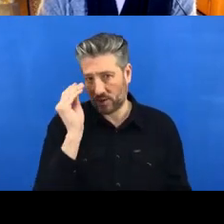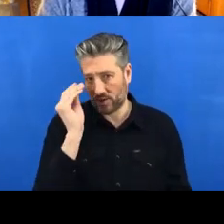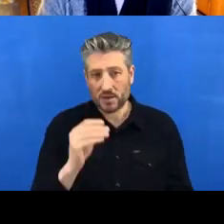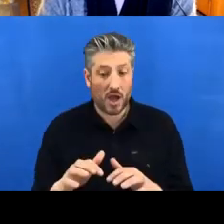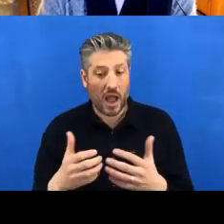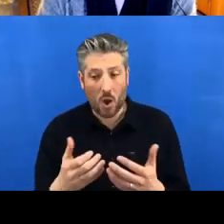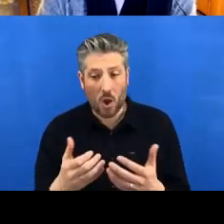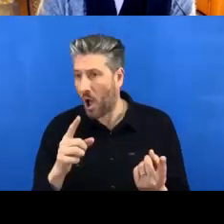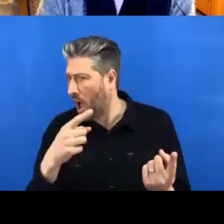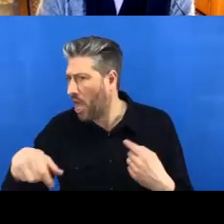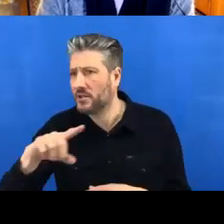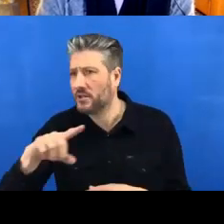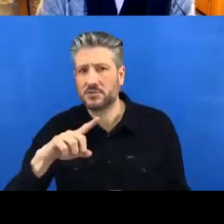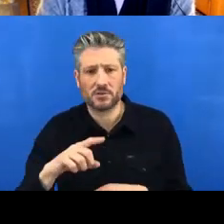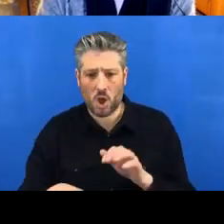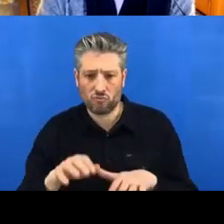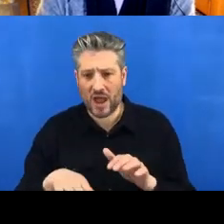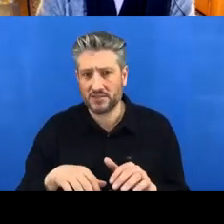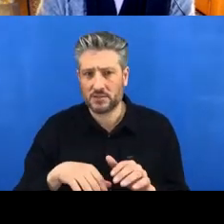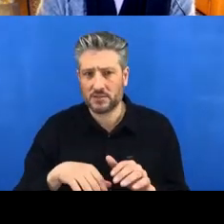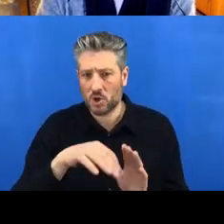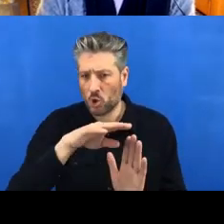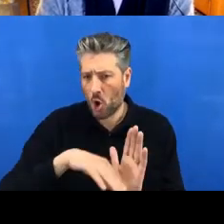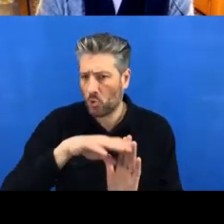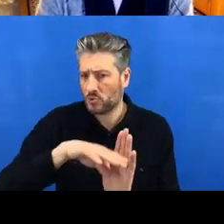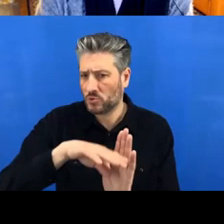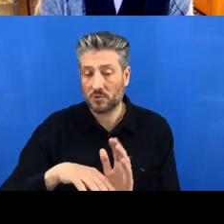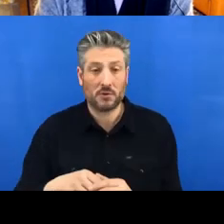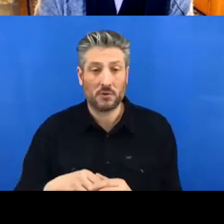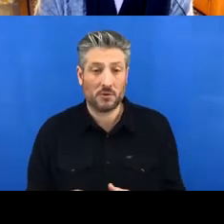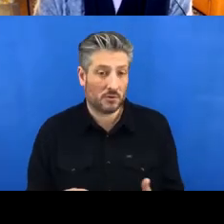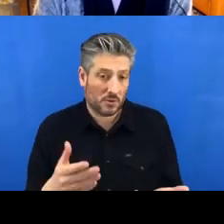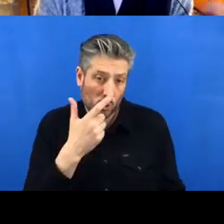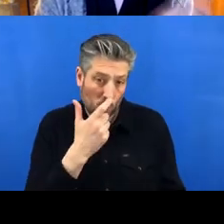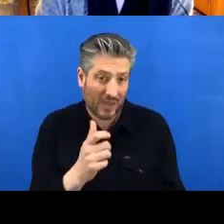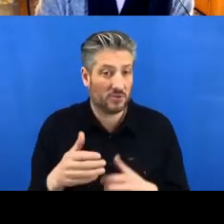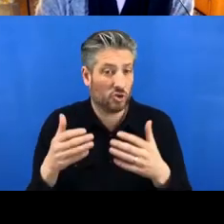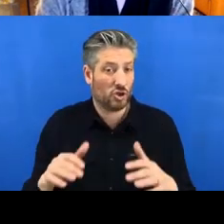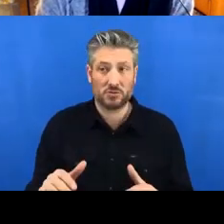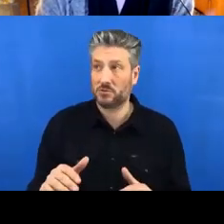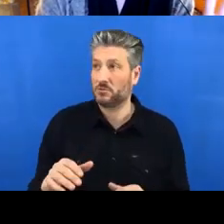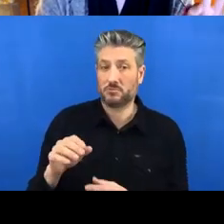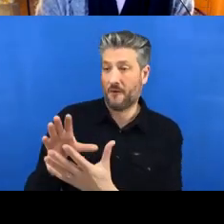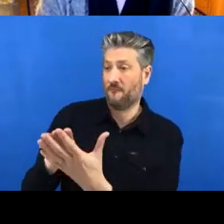available on GitHub that you can just fork, if you want to see how people use R, people use whatever you're